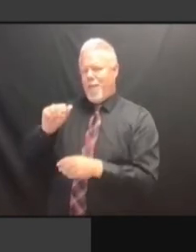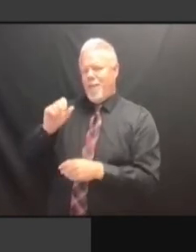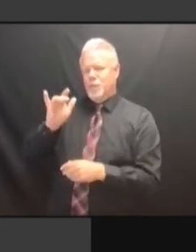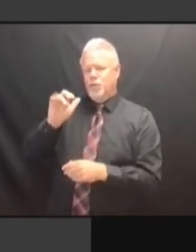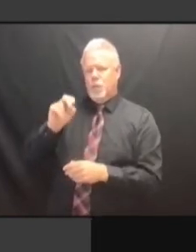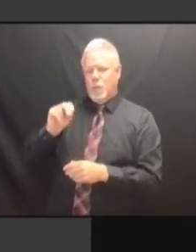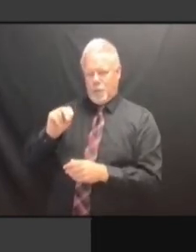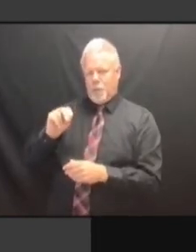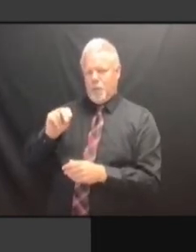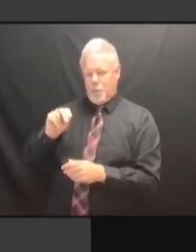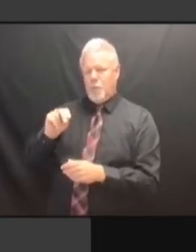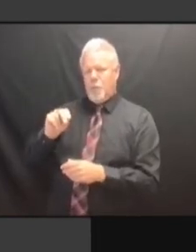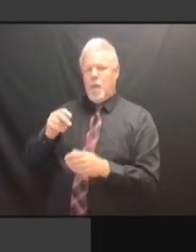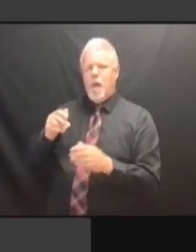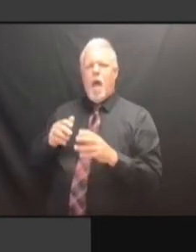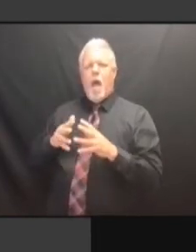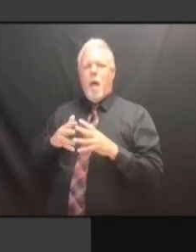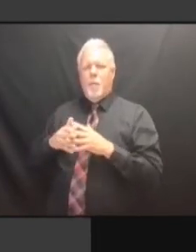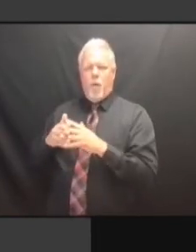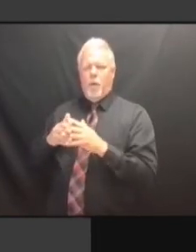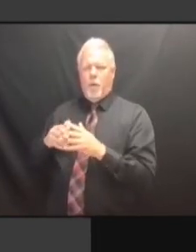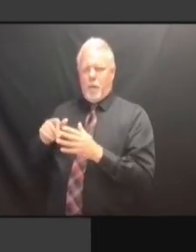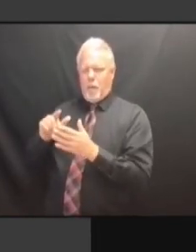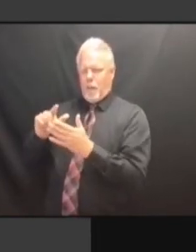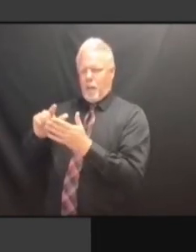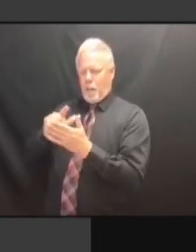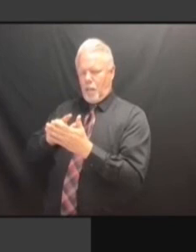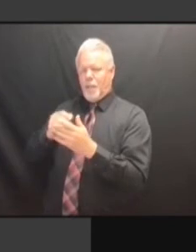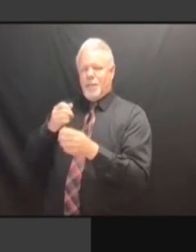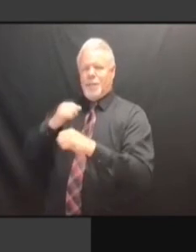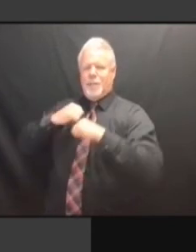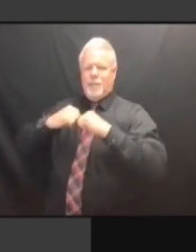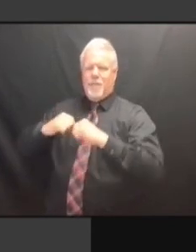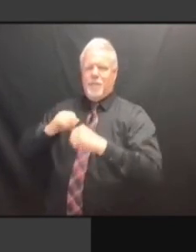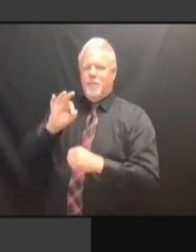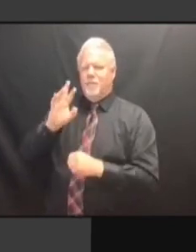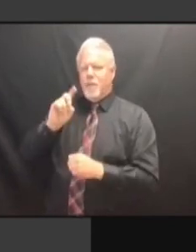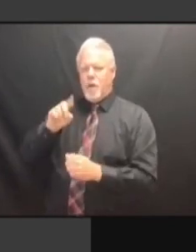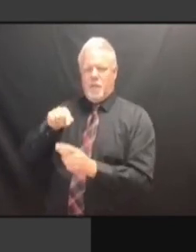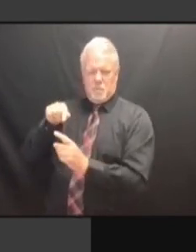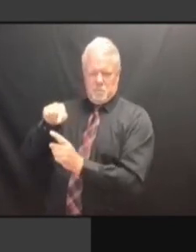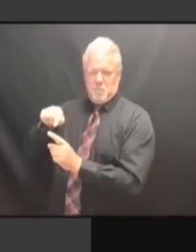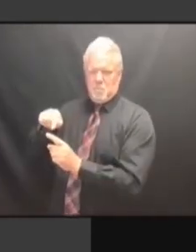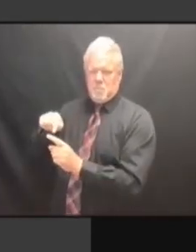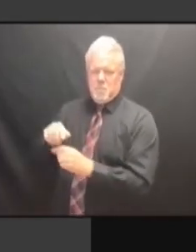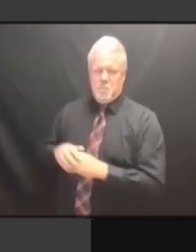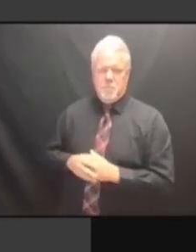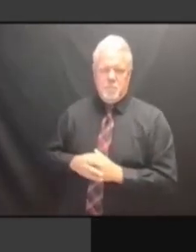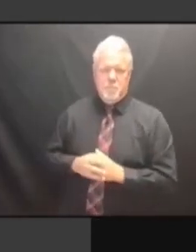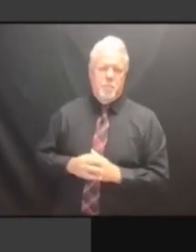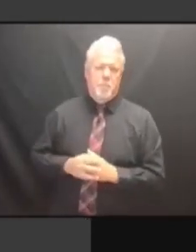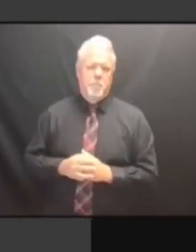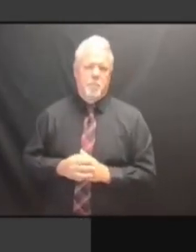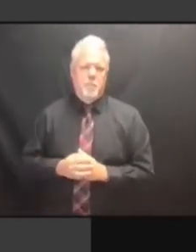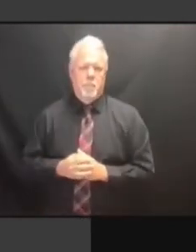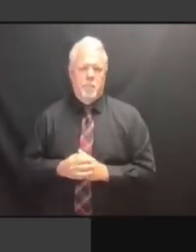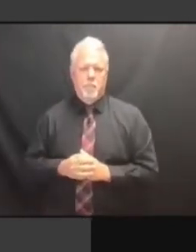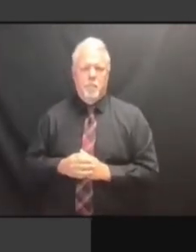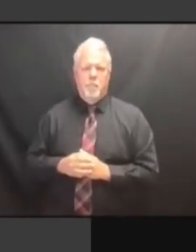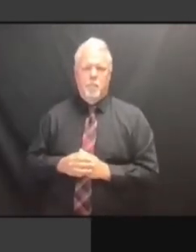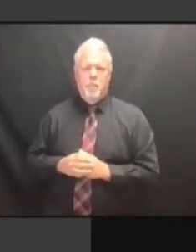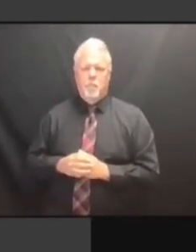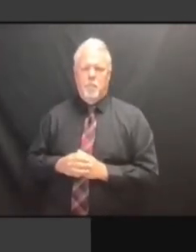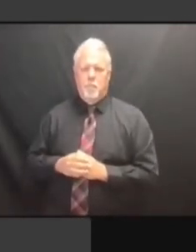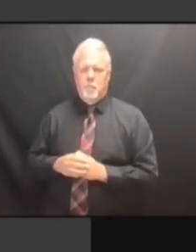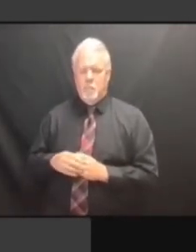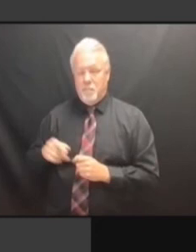TIME PROVIDED US WITH WELL-FOUNDED CORRECTIONS.